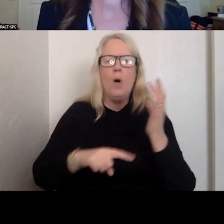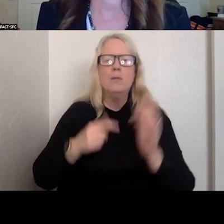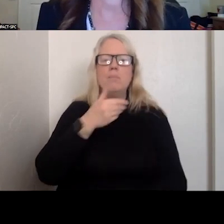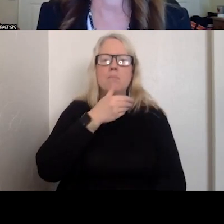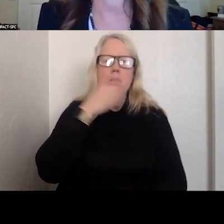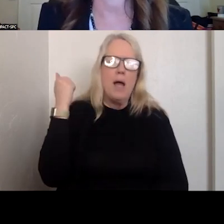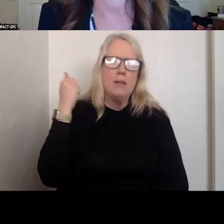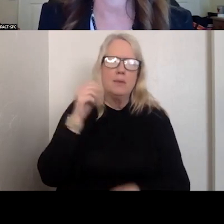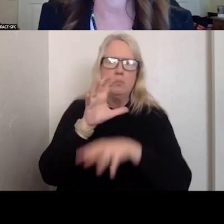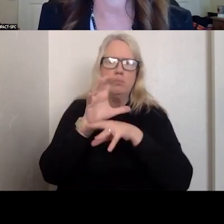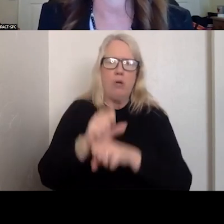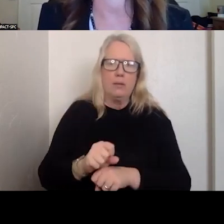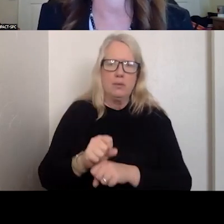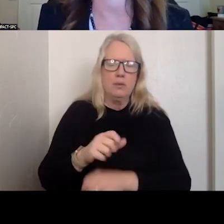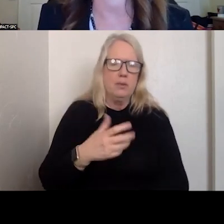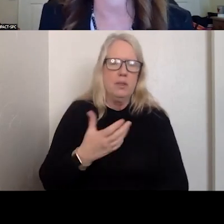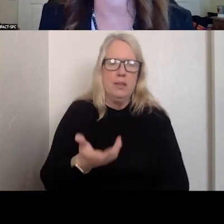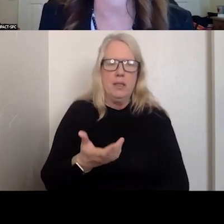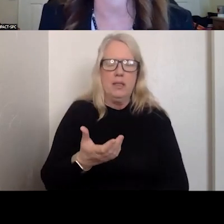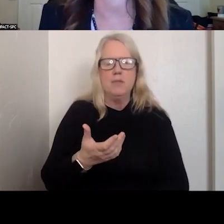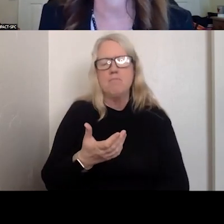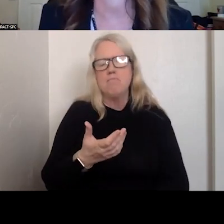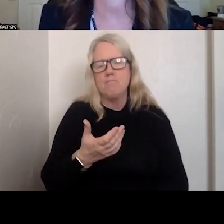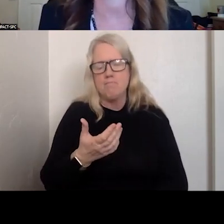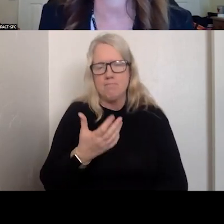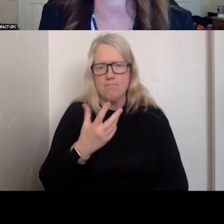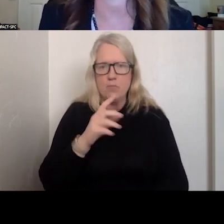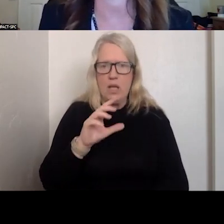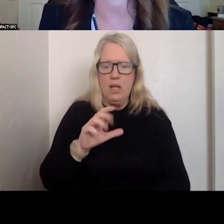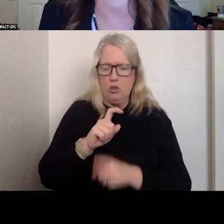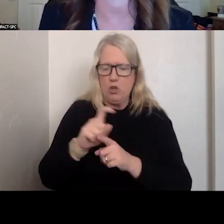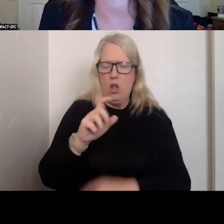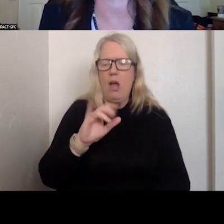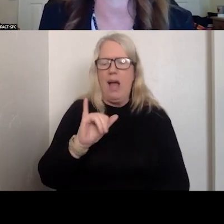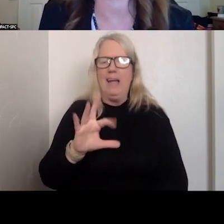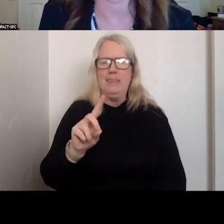THERE NEEDS TO BE CALLER ID FUNCTION, THEY NEED TO BE ABLE TO